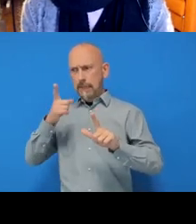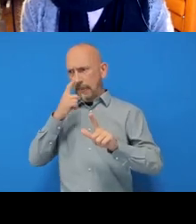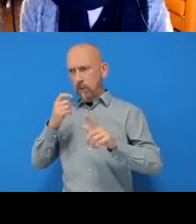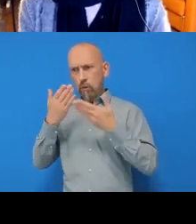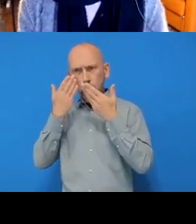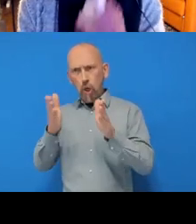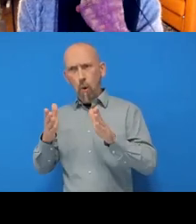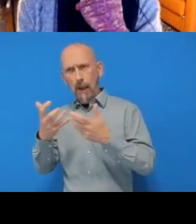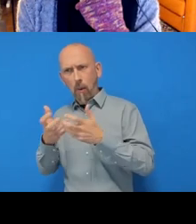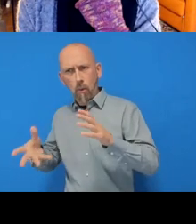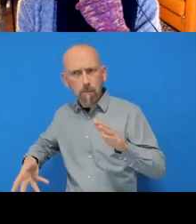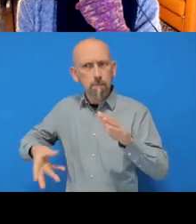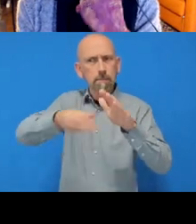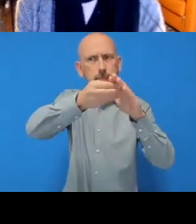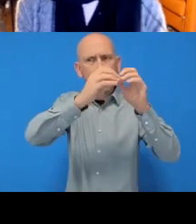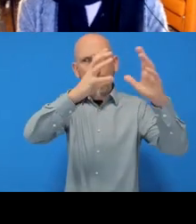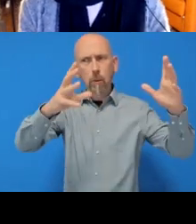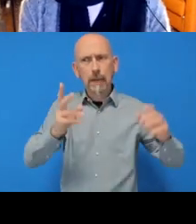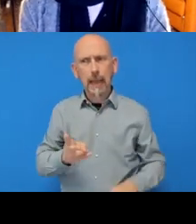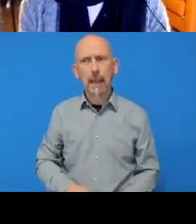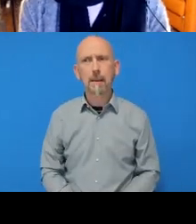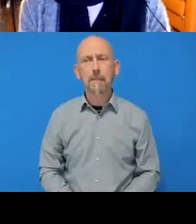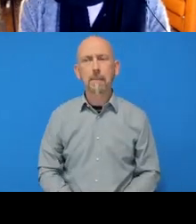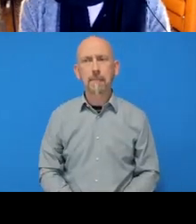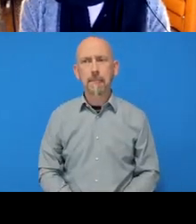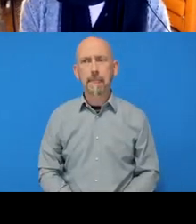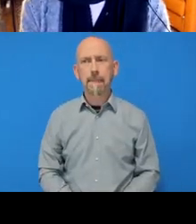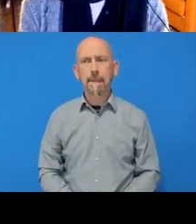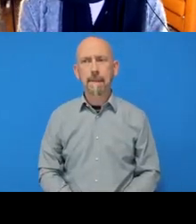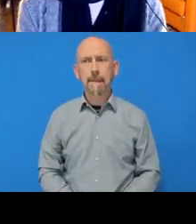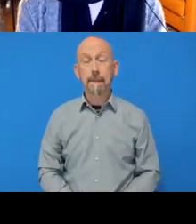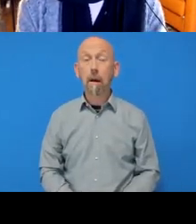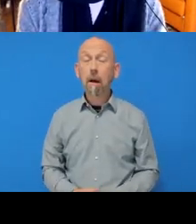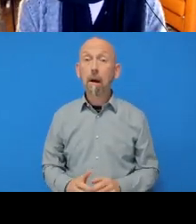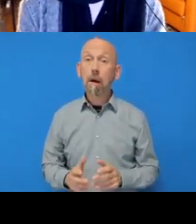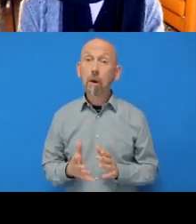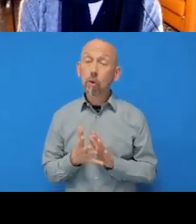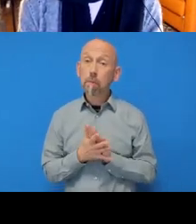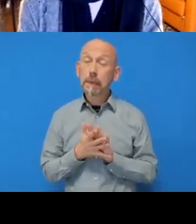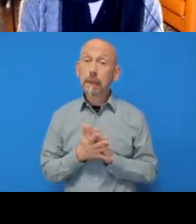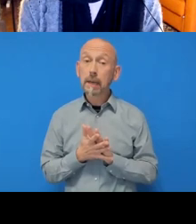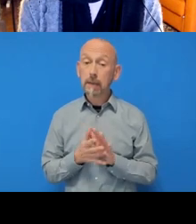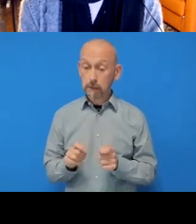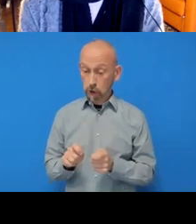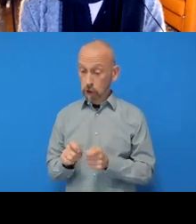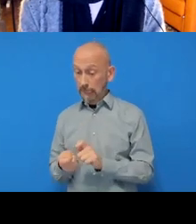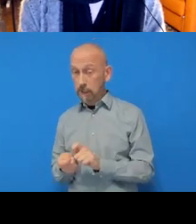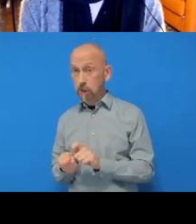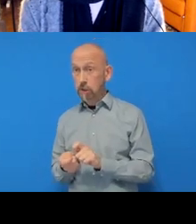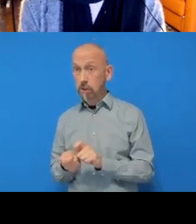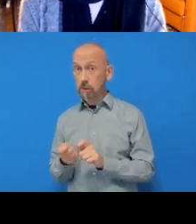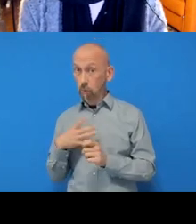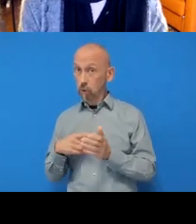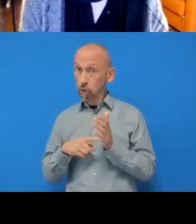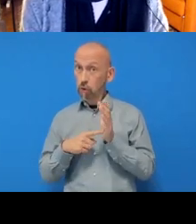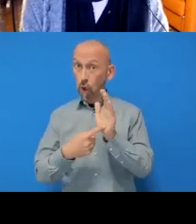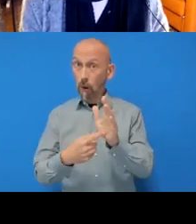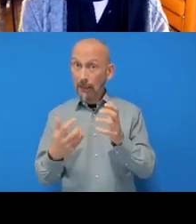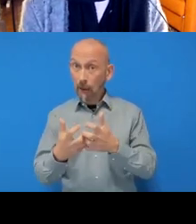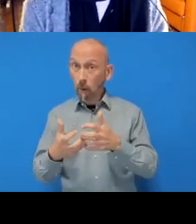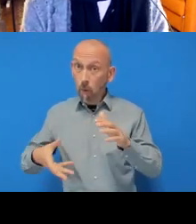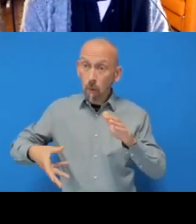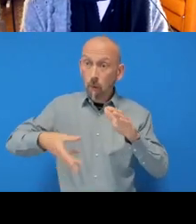Um, so you mean just like, once you've made the change, can you show the pushing steps again?